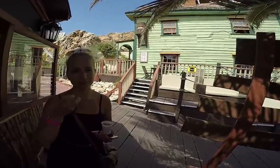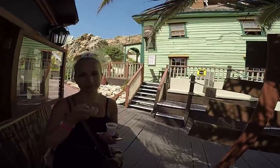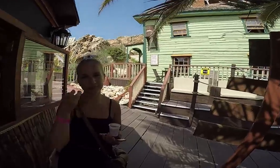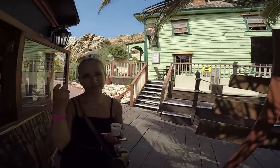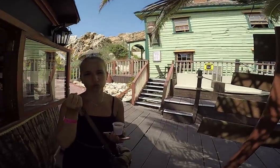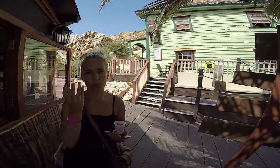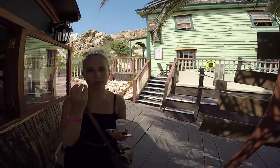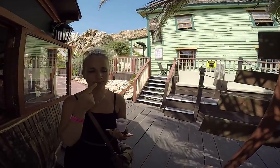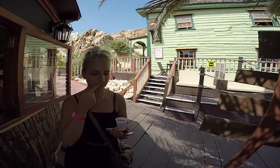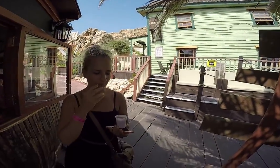It's sparkling flavor, maybe wine too.